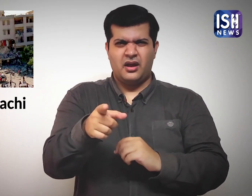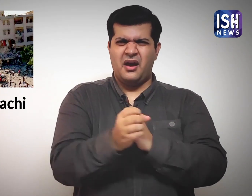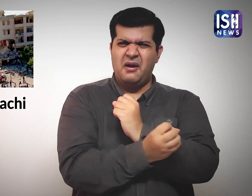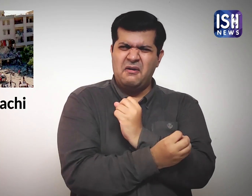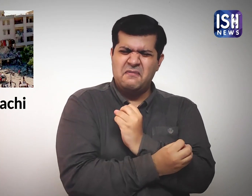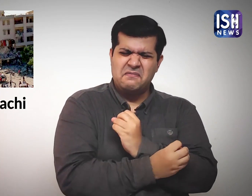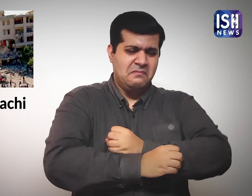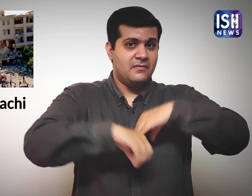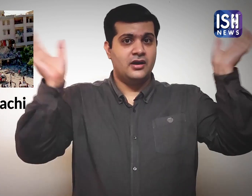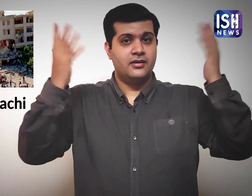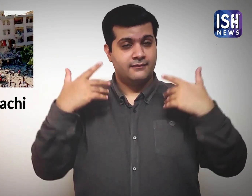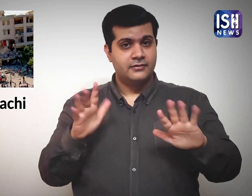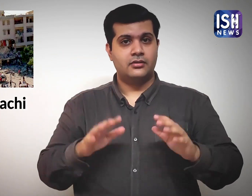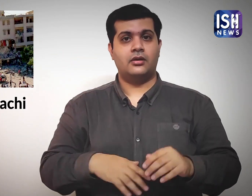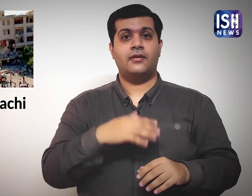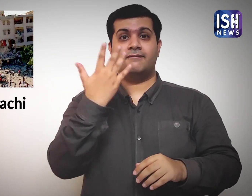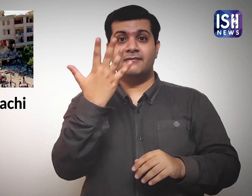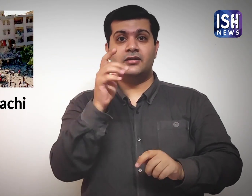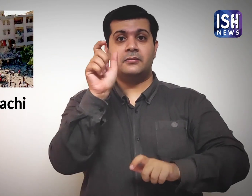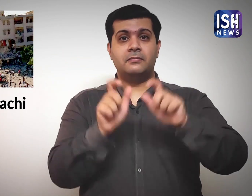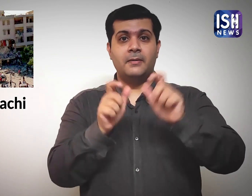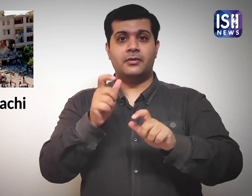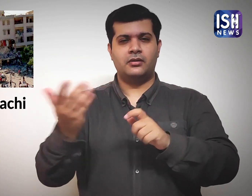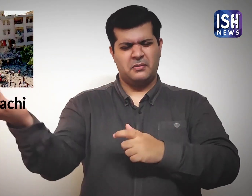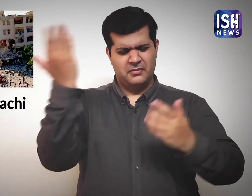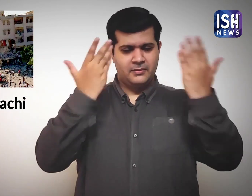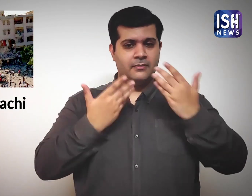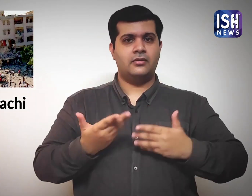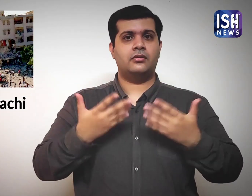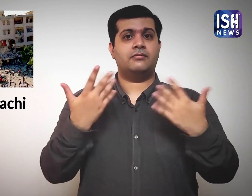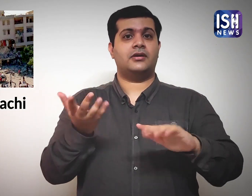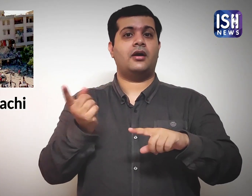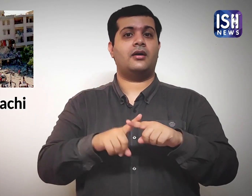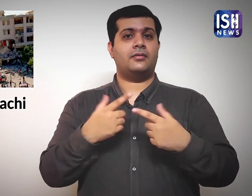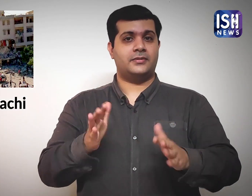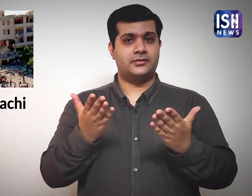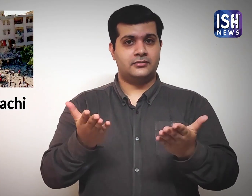The bomb exploded, injuring 5 people.